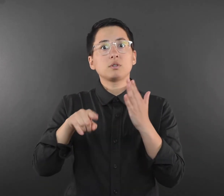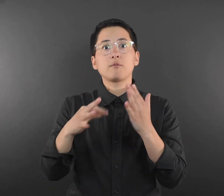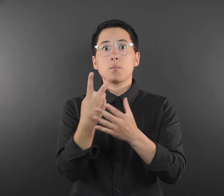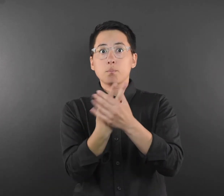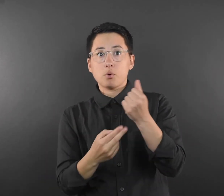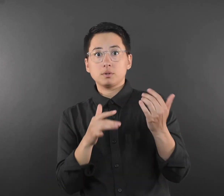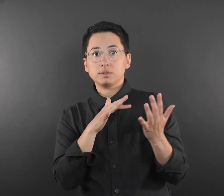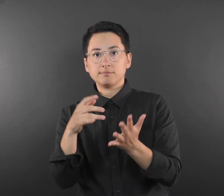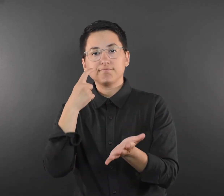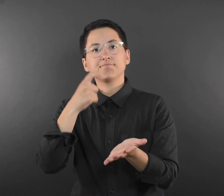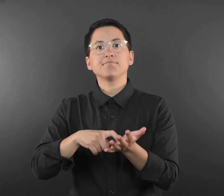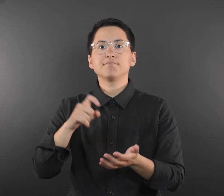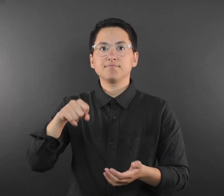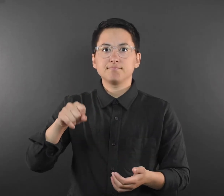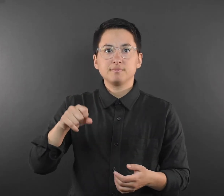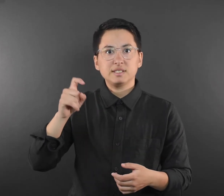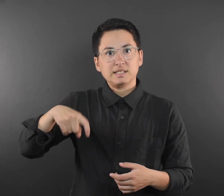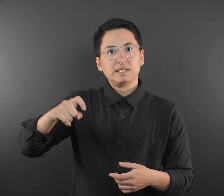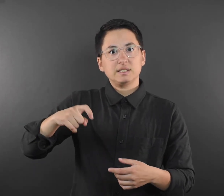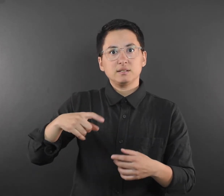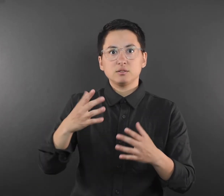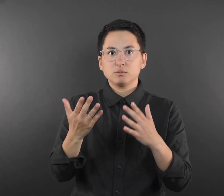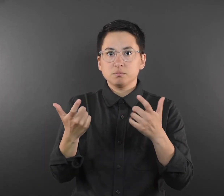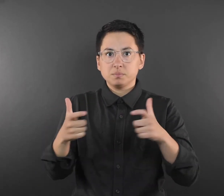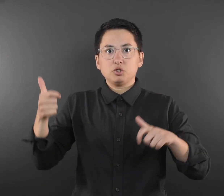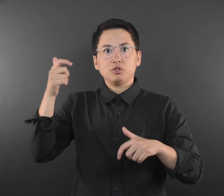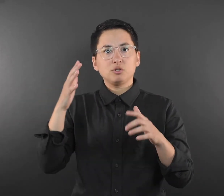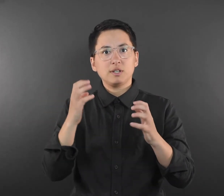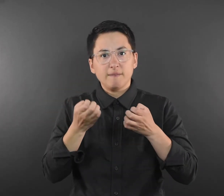The results of both studies highlight the need for greater effort to implement effective